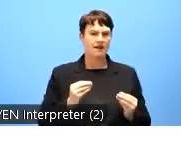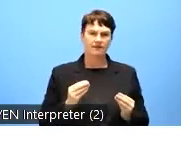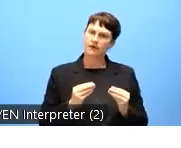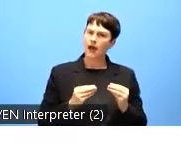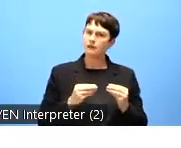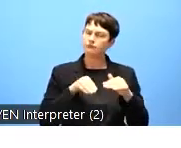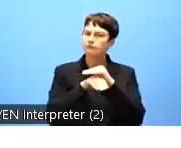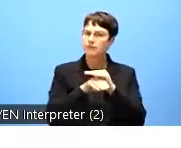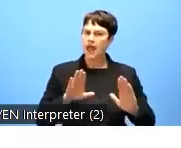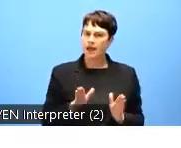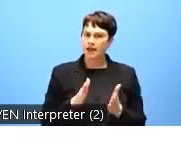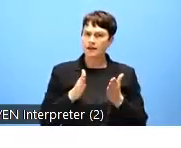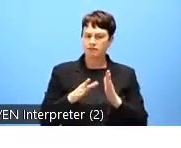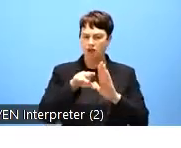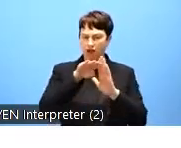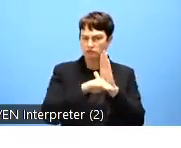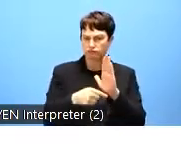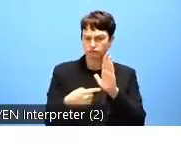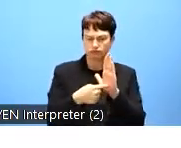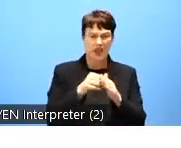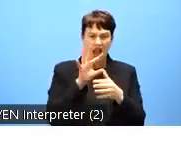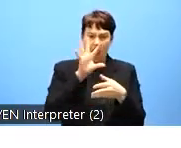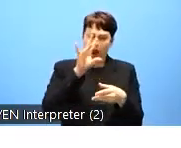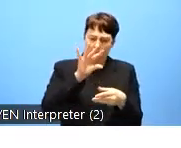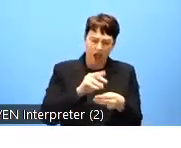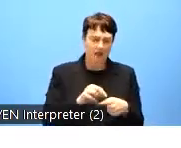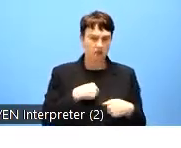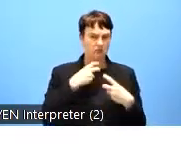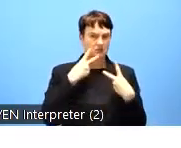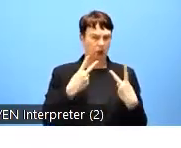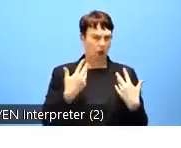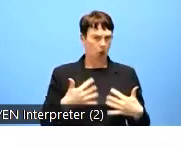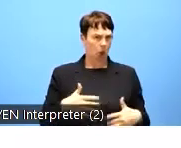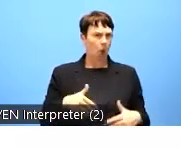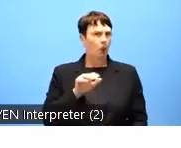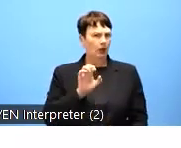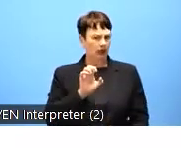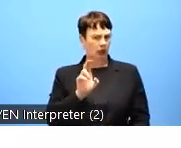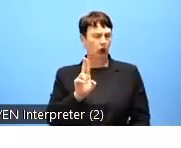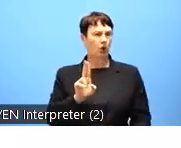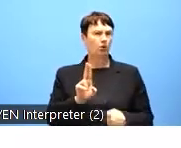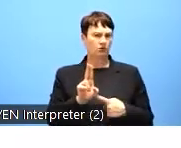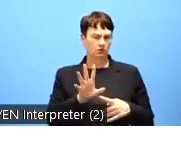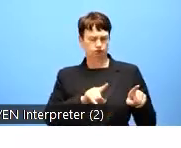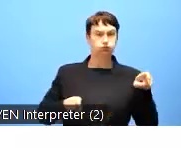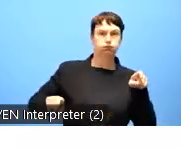and so on, cumulatively this makes the European Union a natural leader of sorts in these fields.